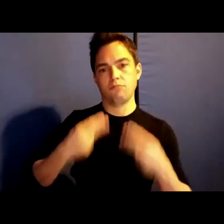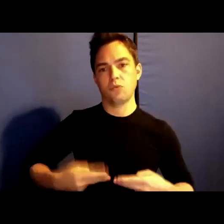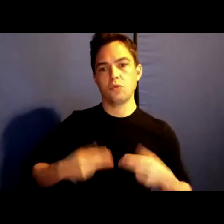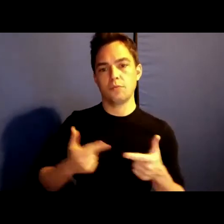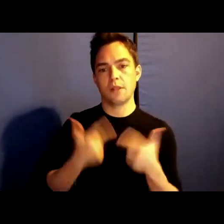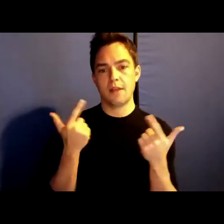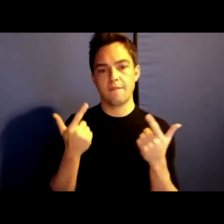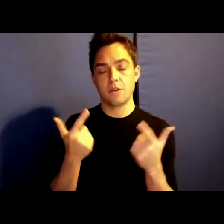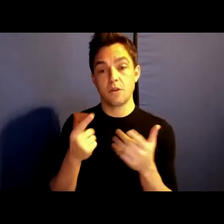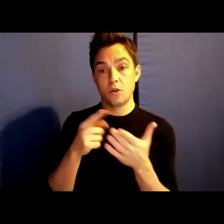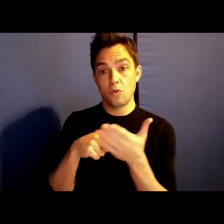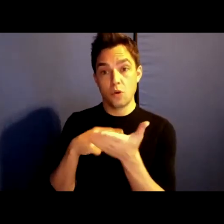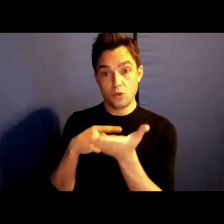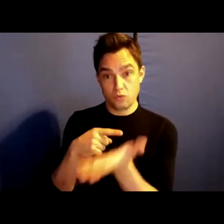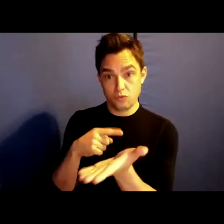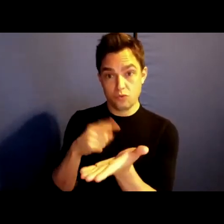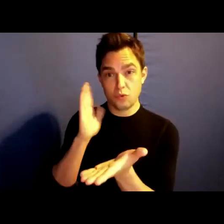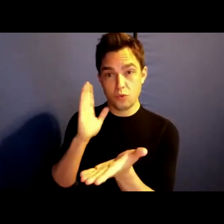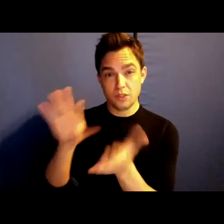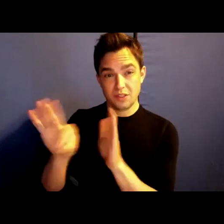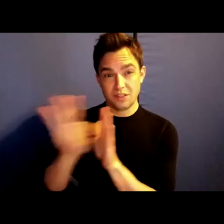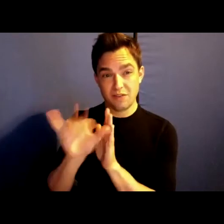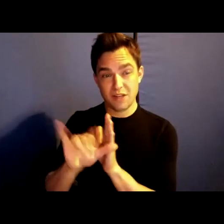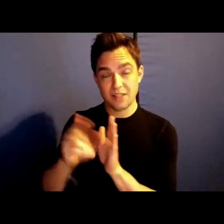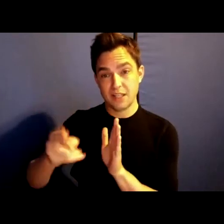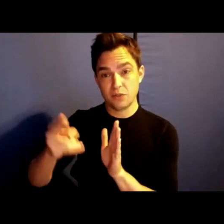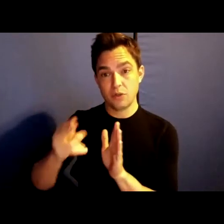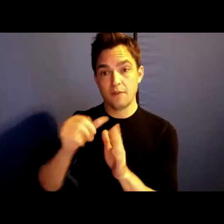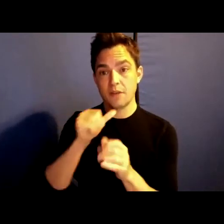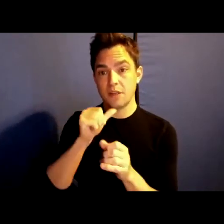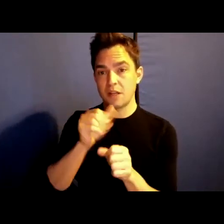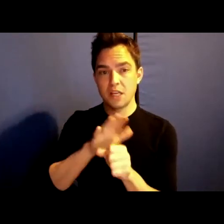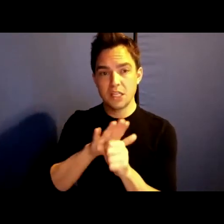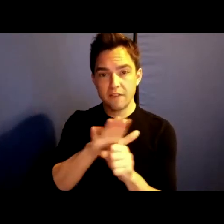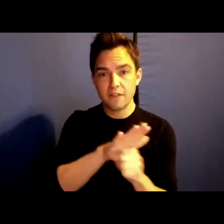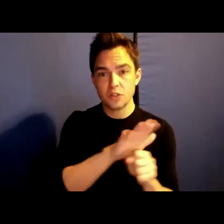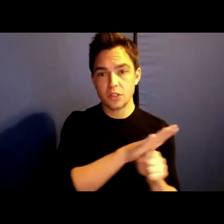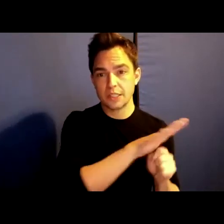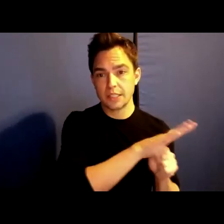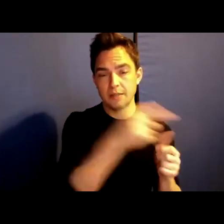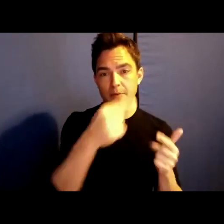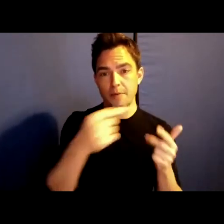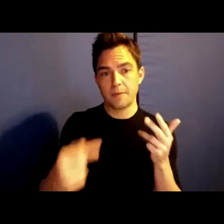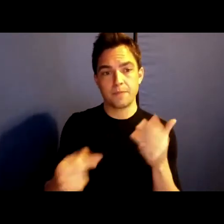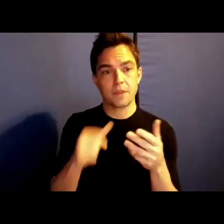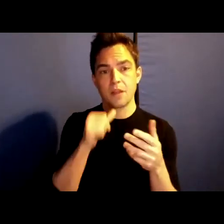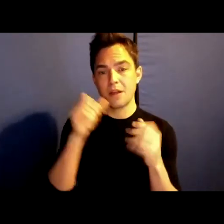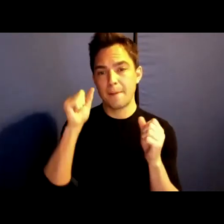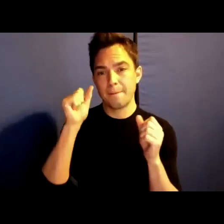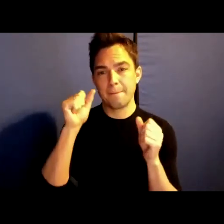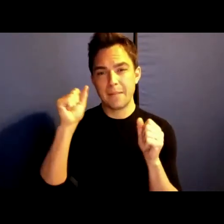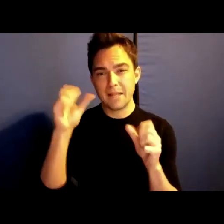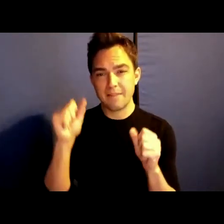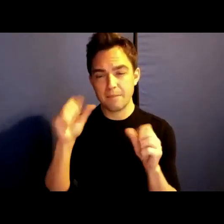What you will discover is a history of insufficiencies, of nearly unbelievable forms of denial, of